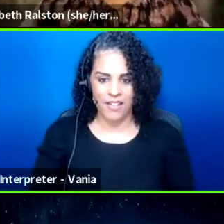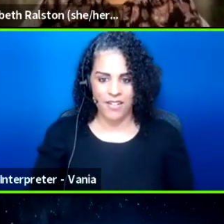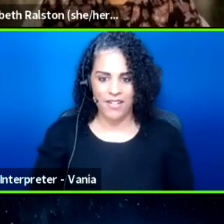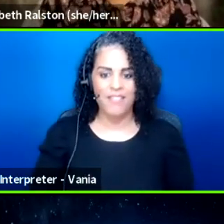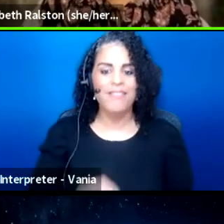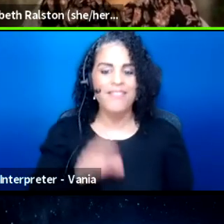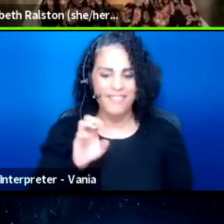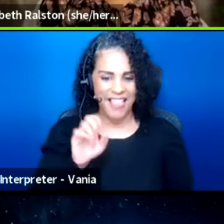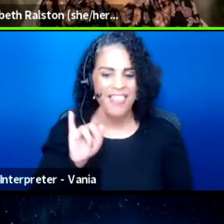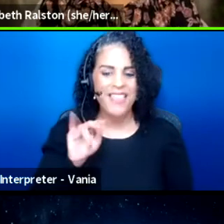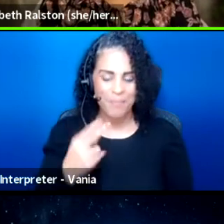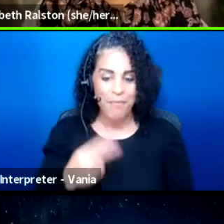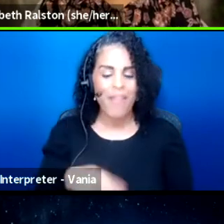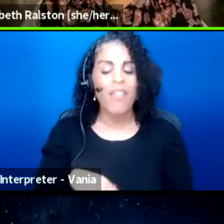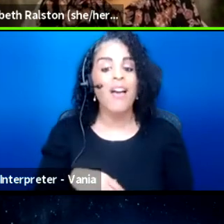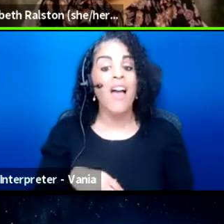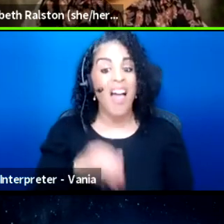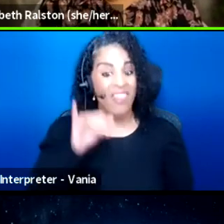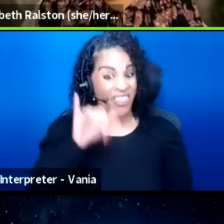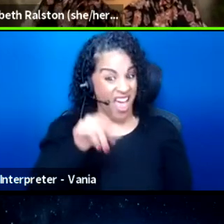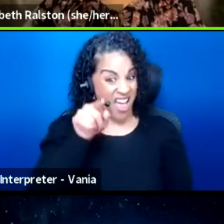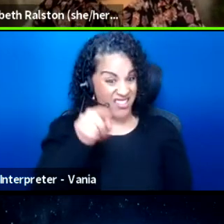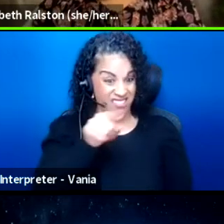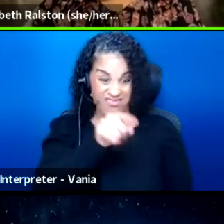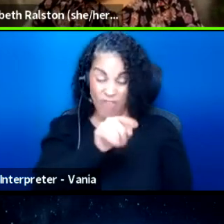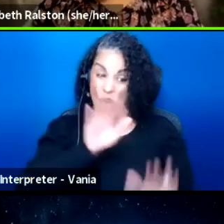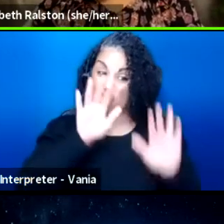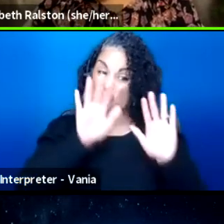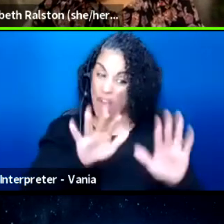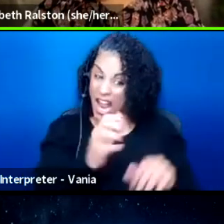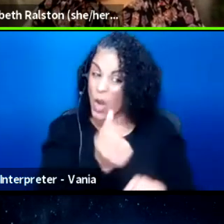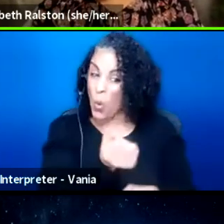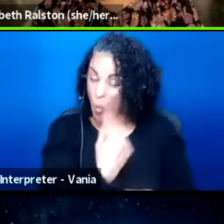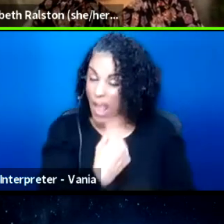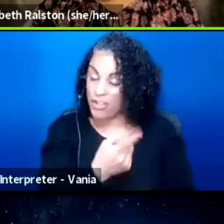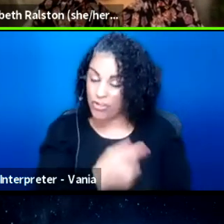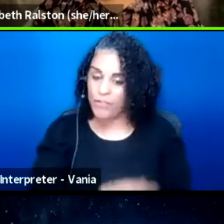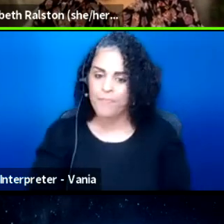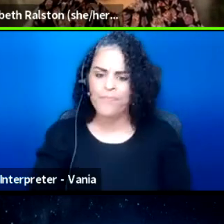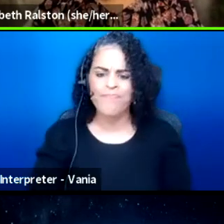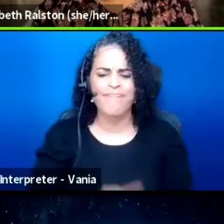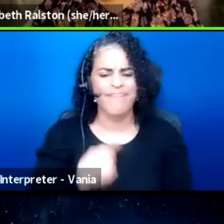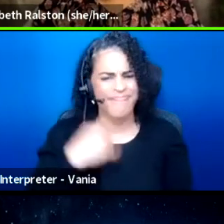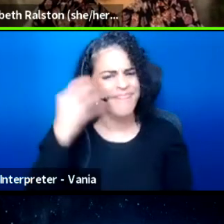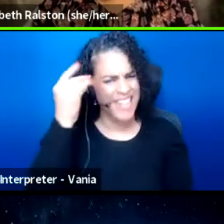That is a great question. I've been thinking a lot about this,